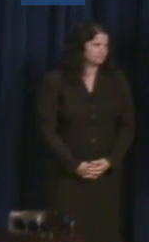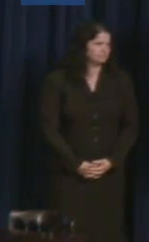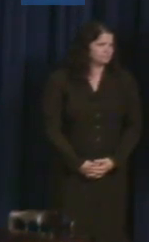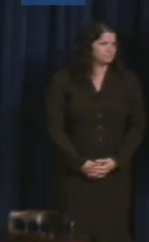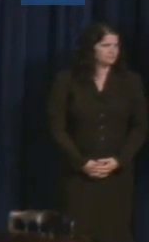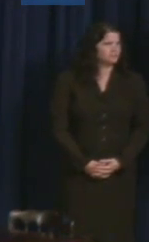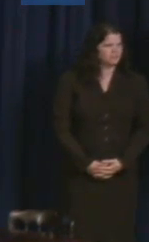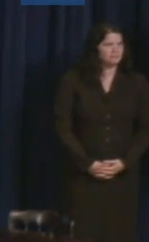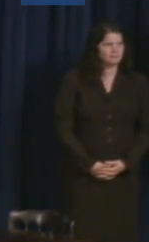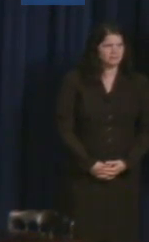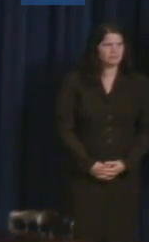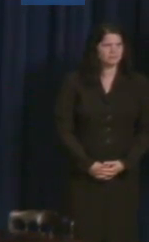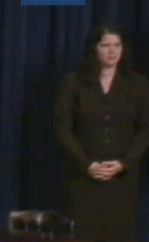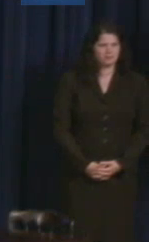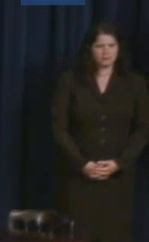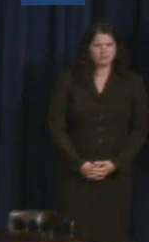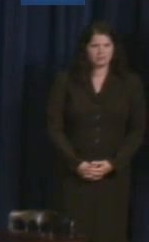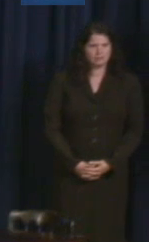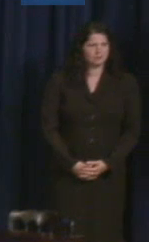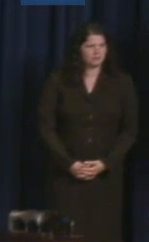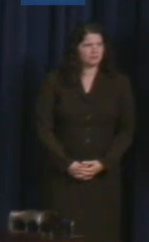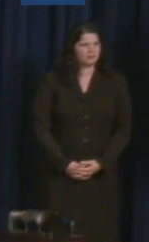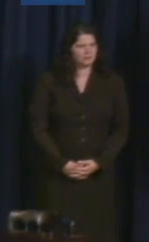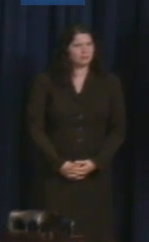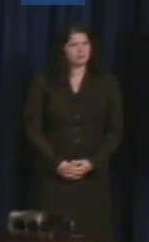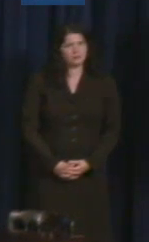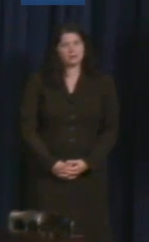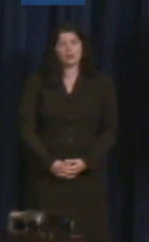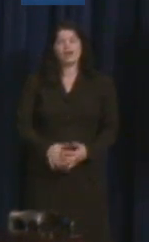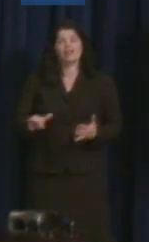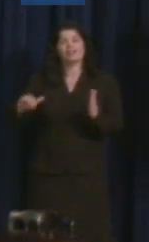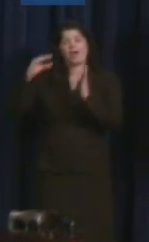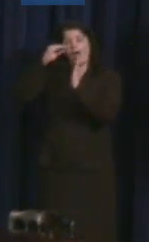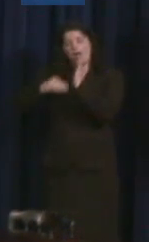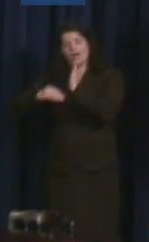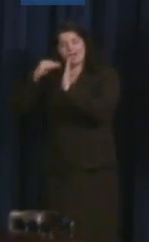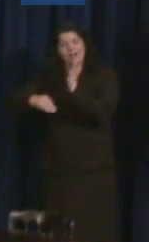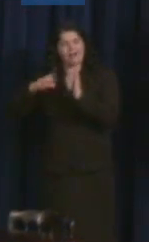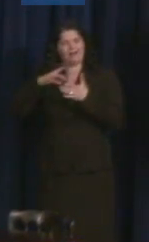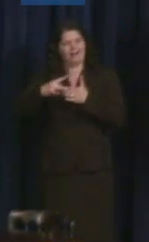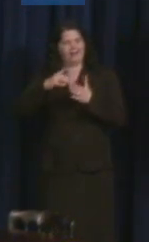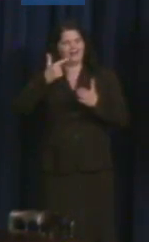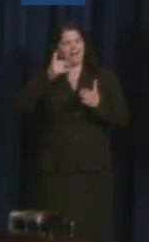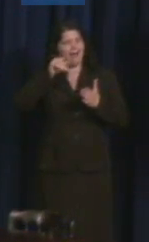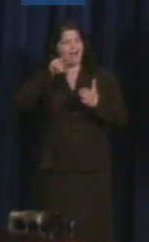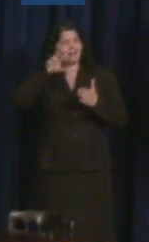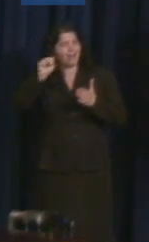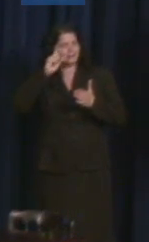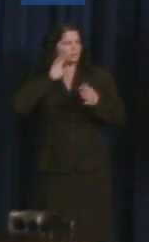So the document's going to describe the responsibilities of testing entities that offer exams or